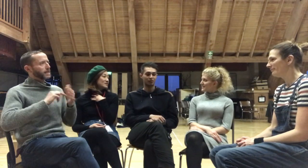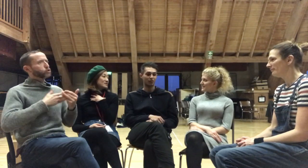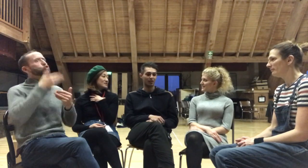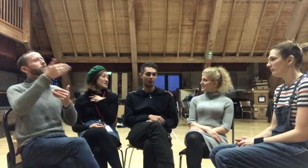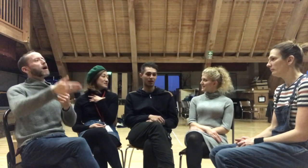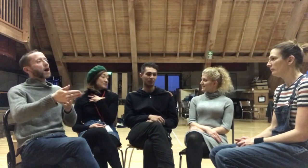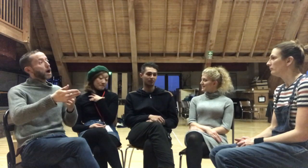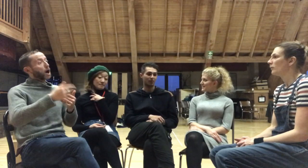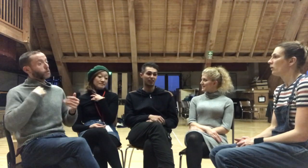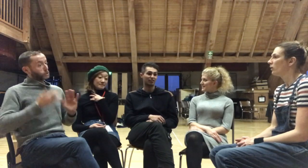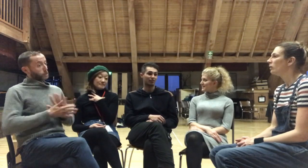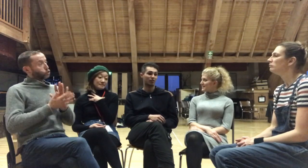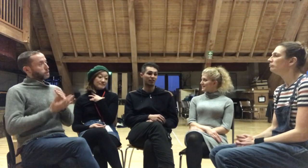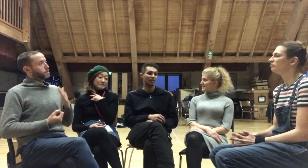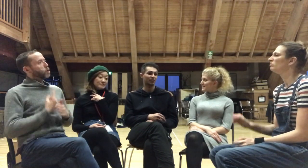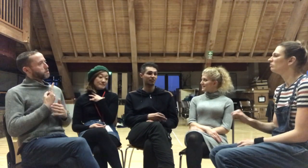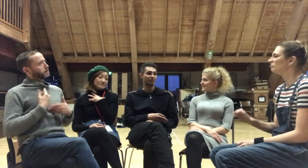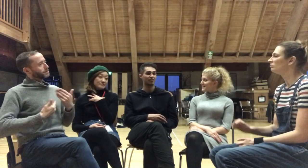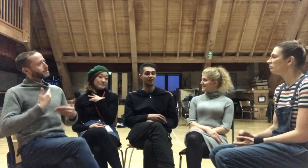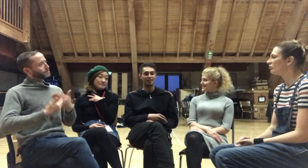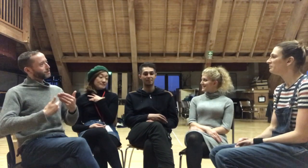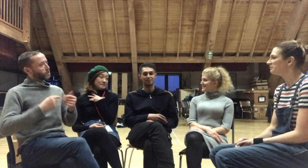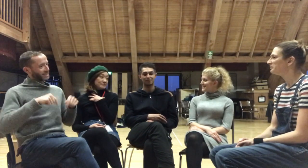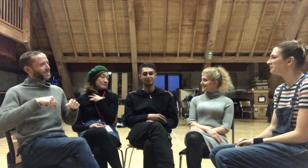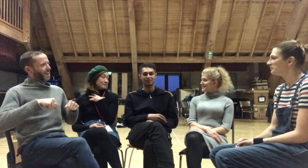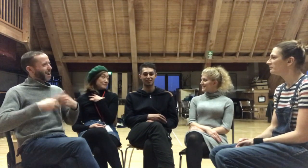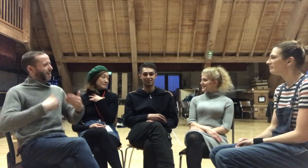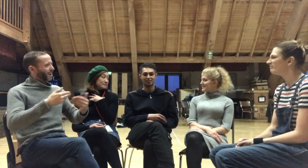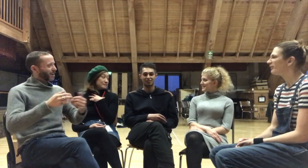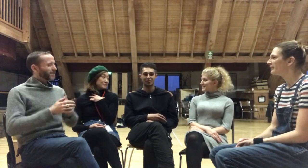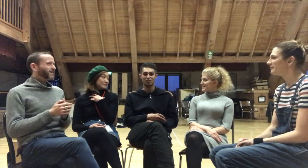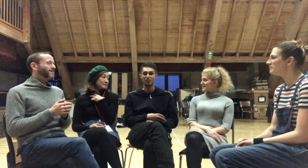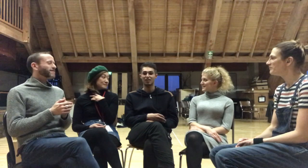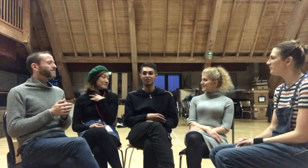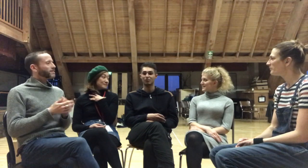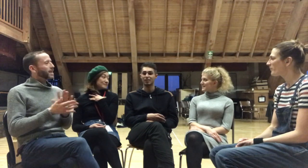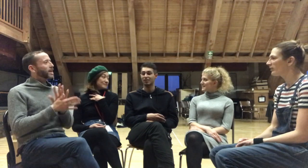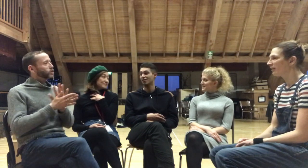enjoy it whilst it lasts, and enjoy the last week and a half